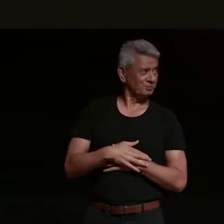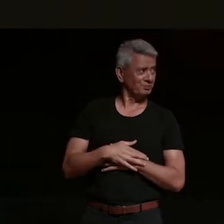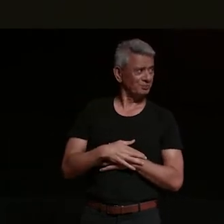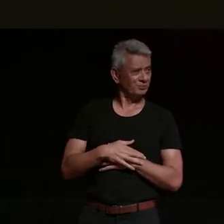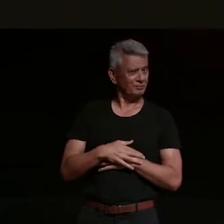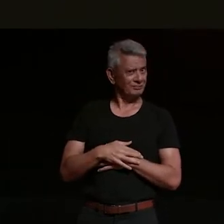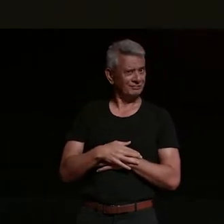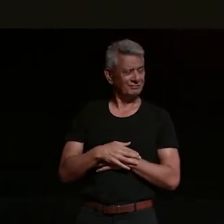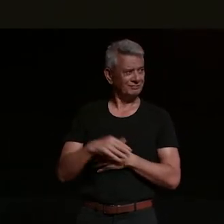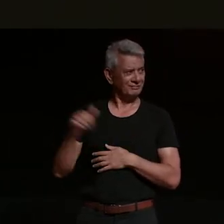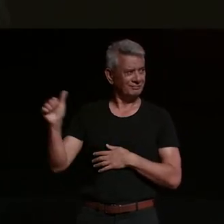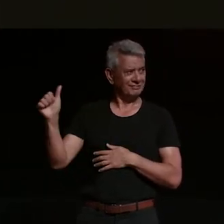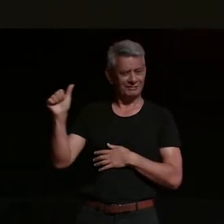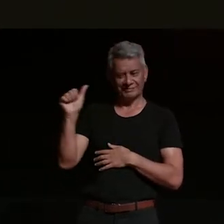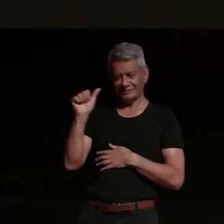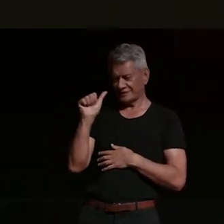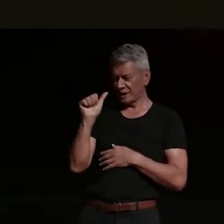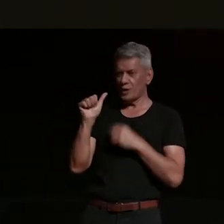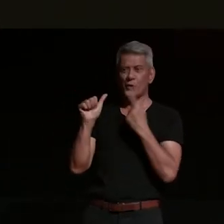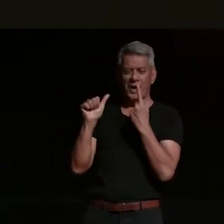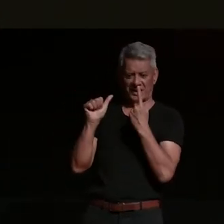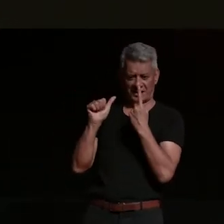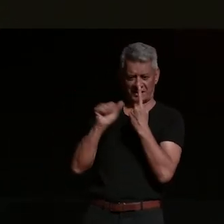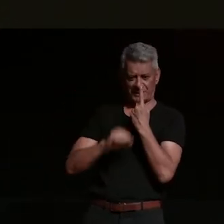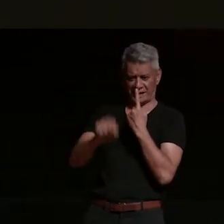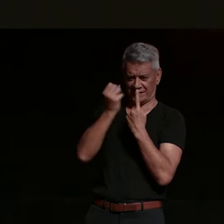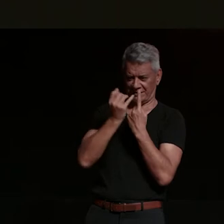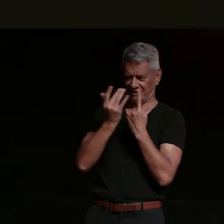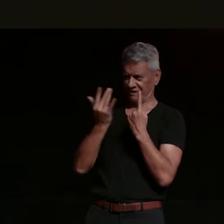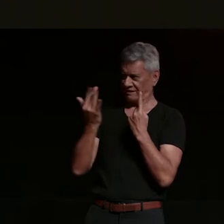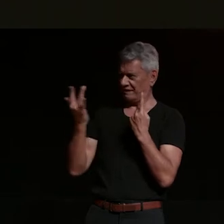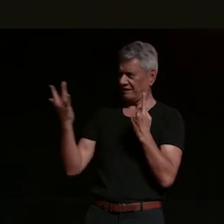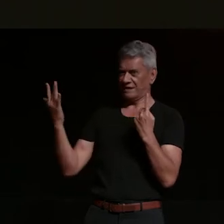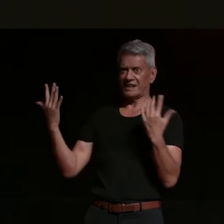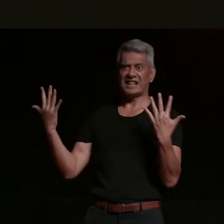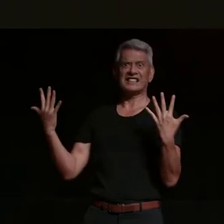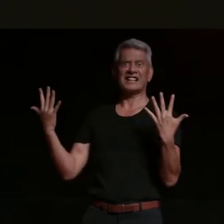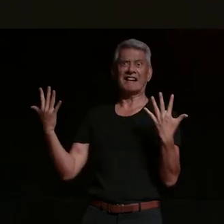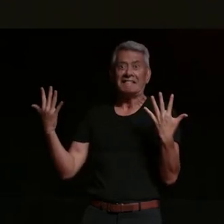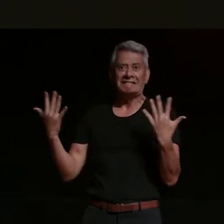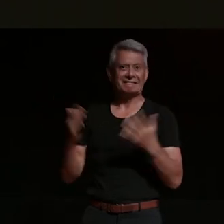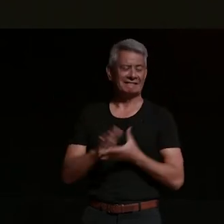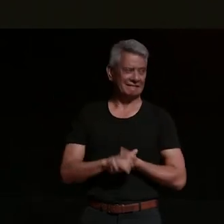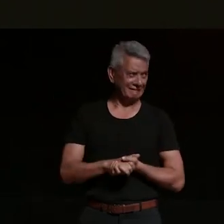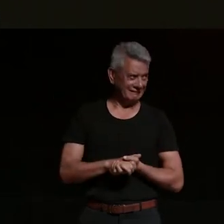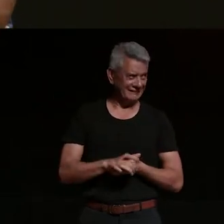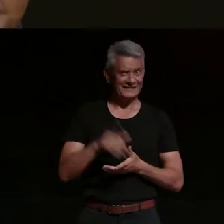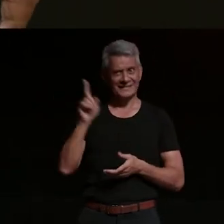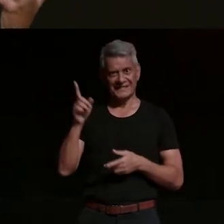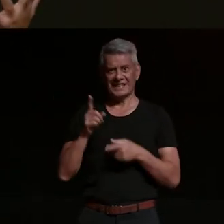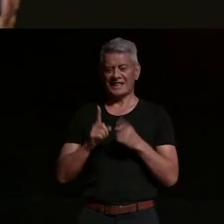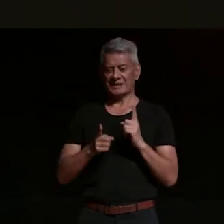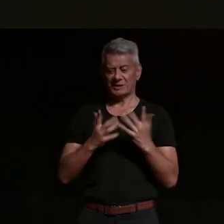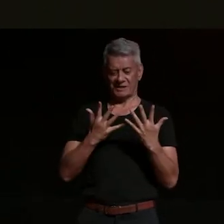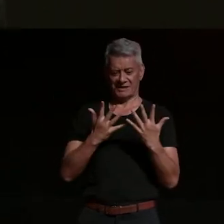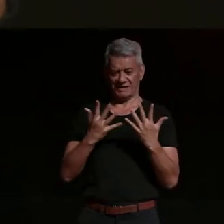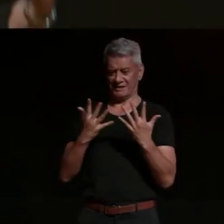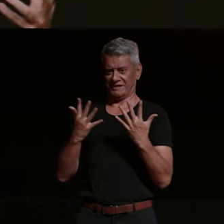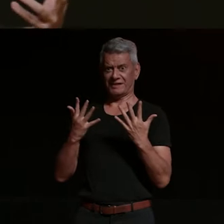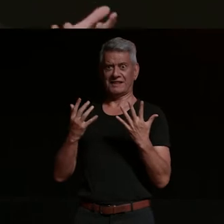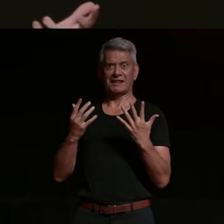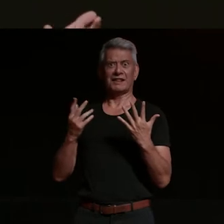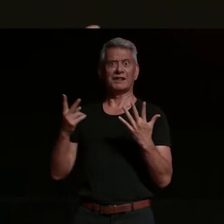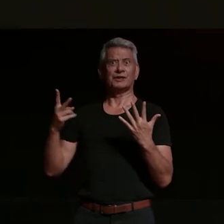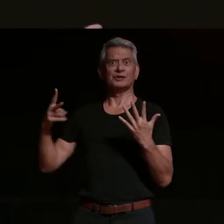which turns to ten and then 15 and sometimes 20. and then you go back to the campground at phillip